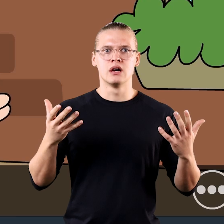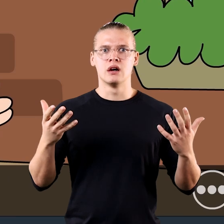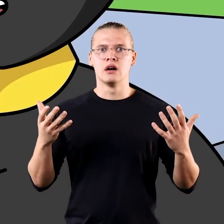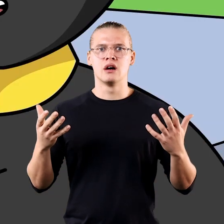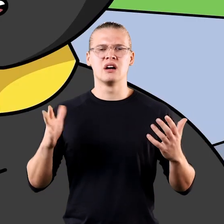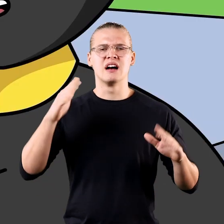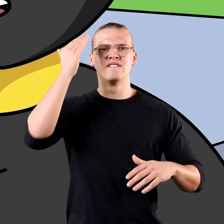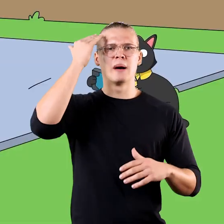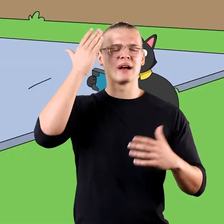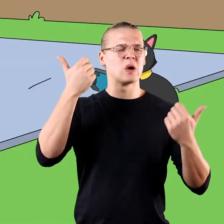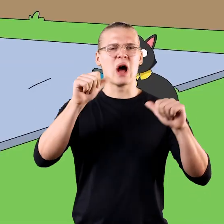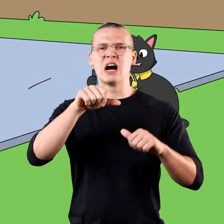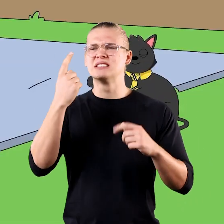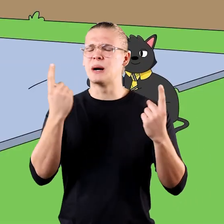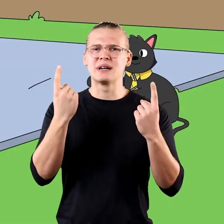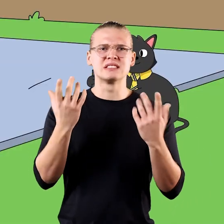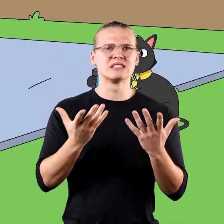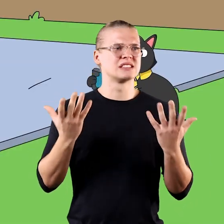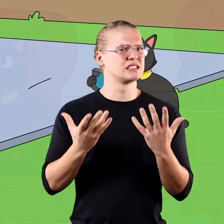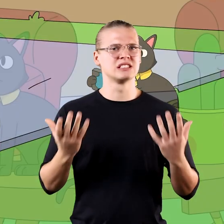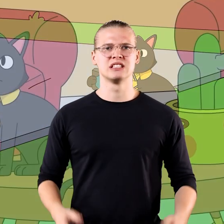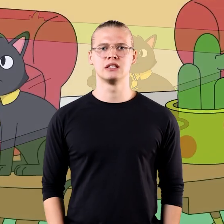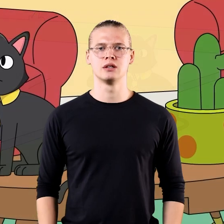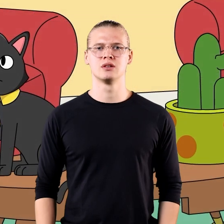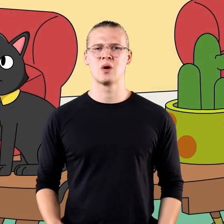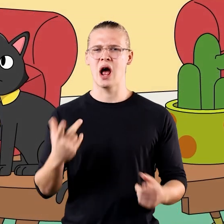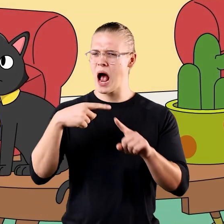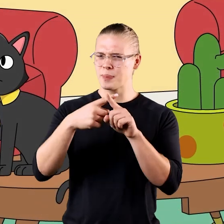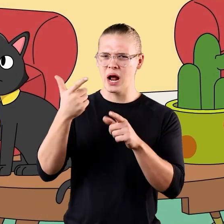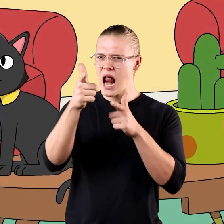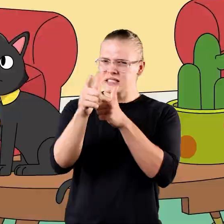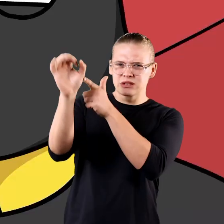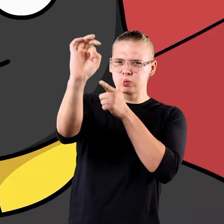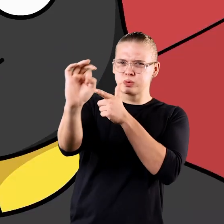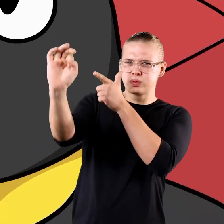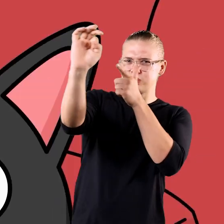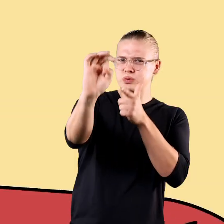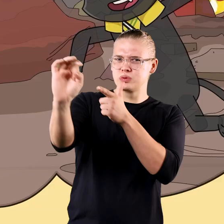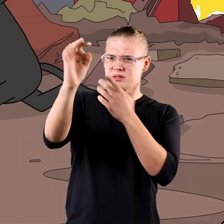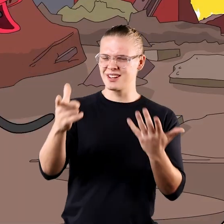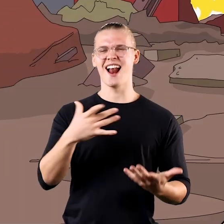Uhm... Never mind let's try something else. What about laser pointers?